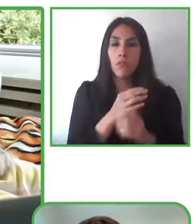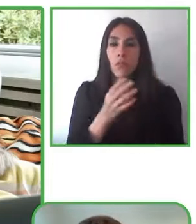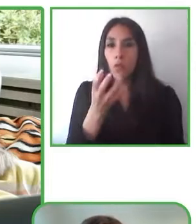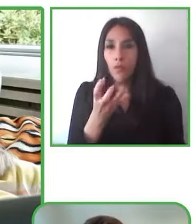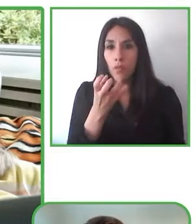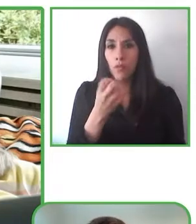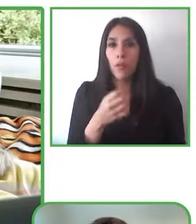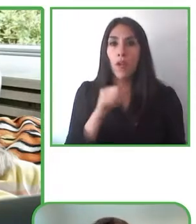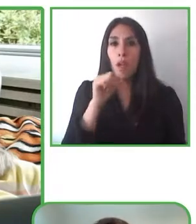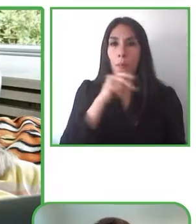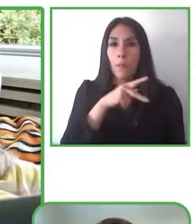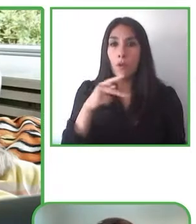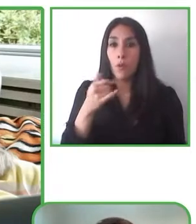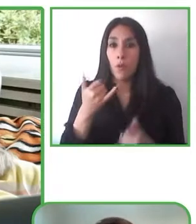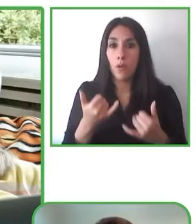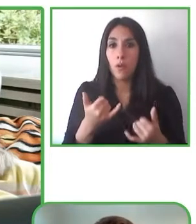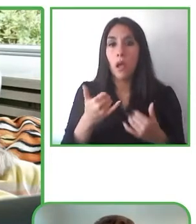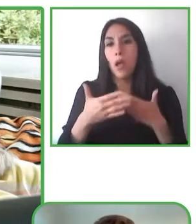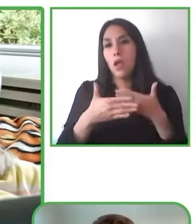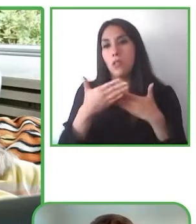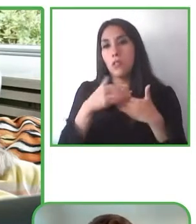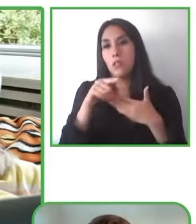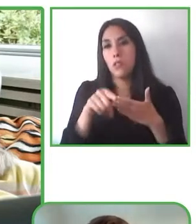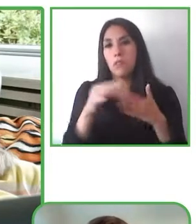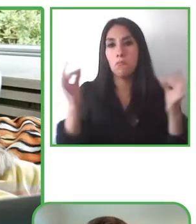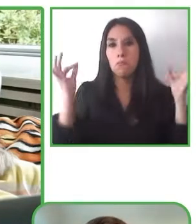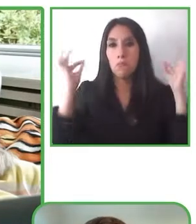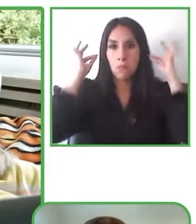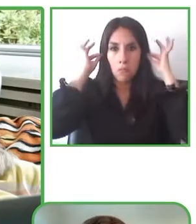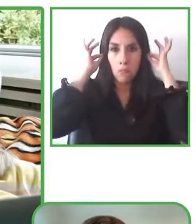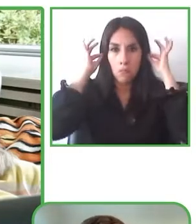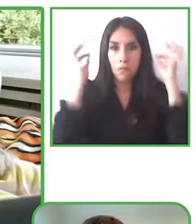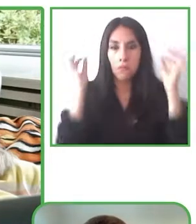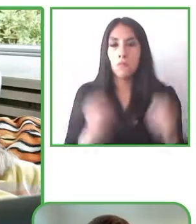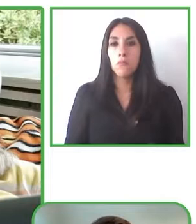Then finally we have the SubReader home version which is the integrations we have with all